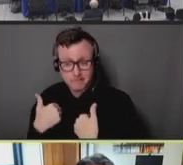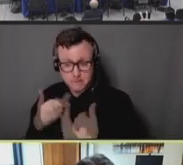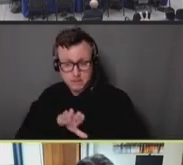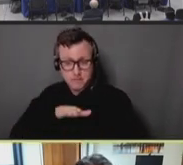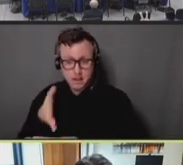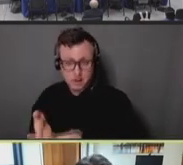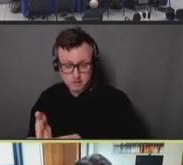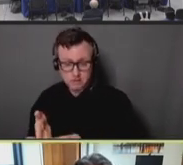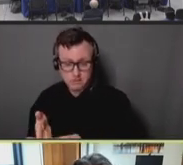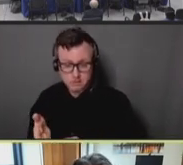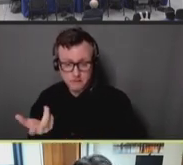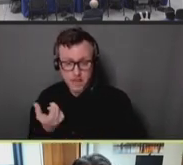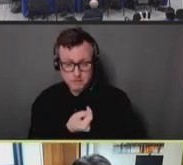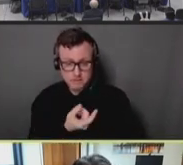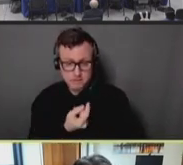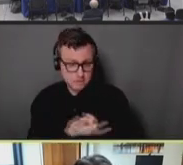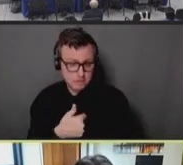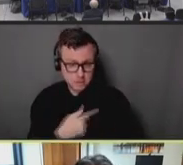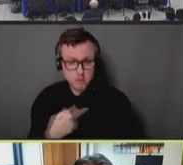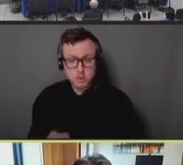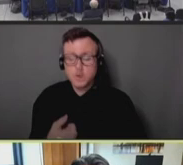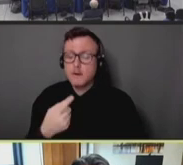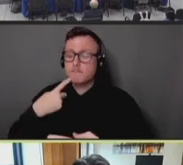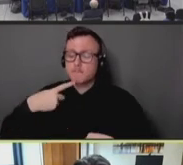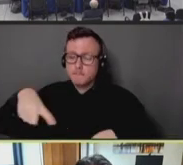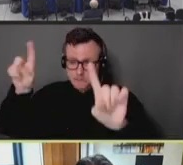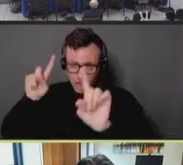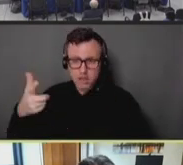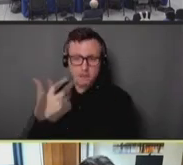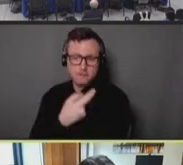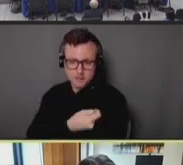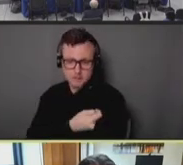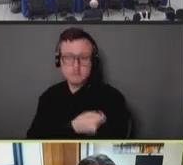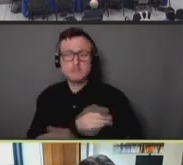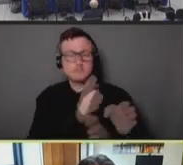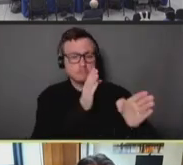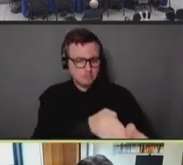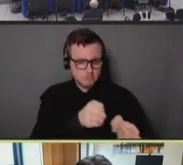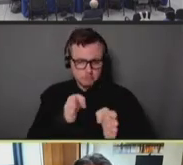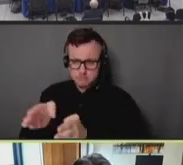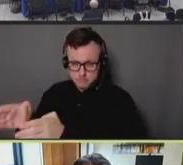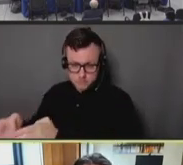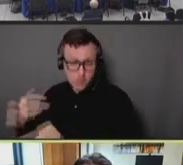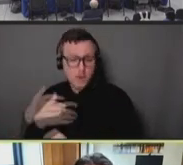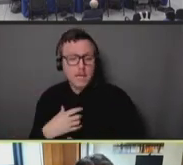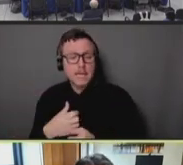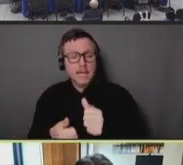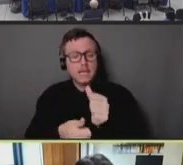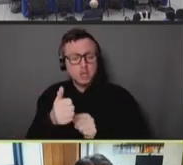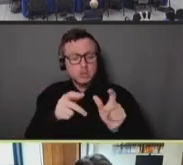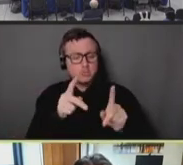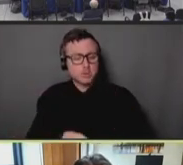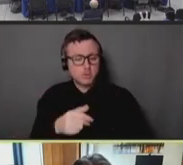and to the point of getting someone vaccinated. And so, yeah, we've tracked -- at an individual level, we've tracked a number of conversations